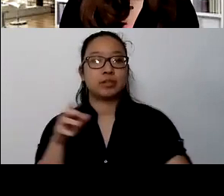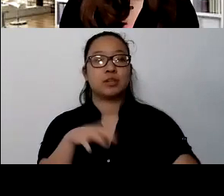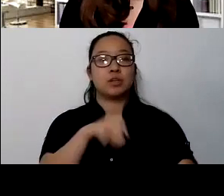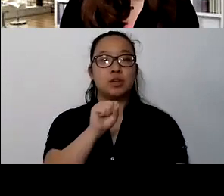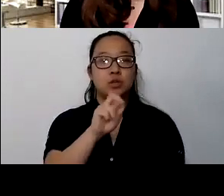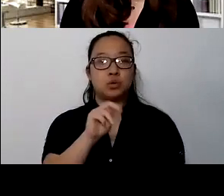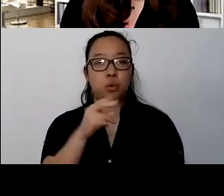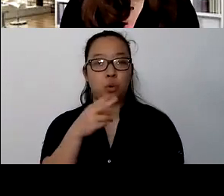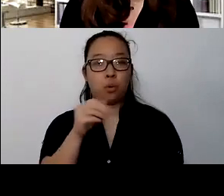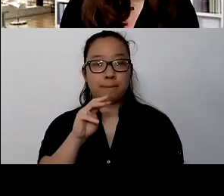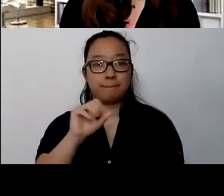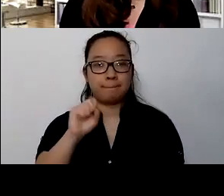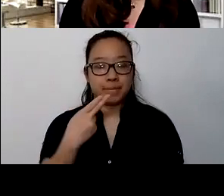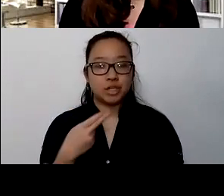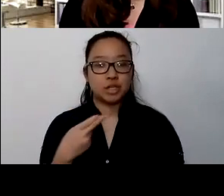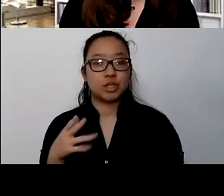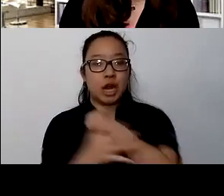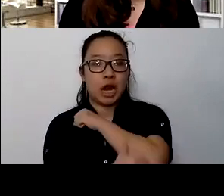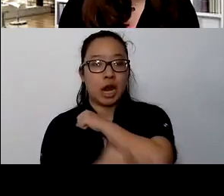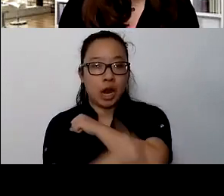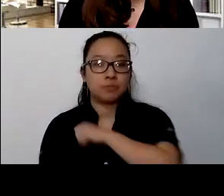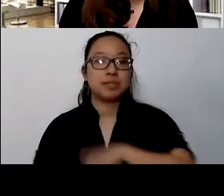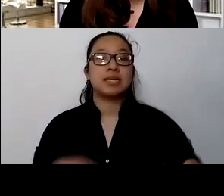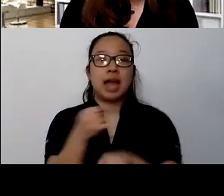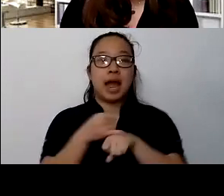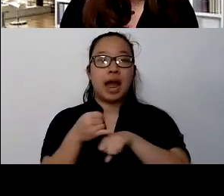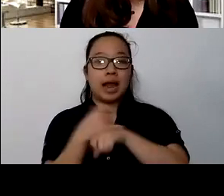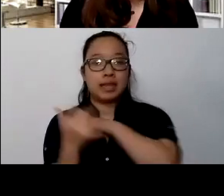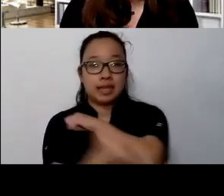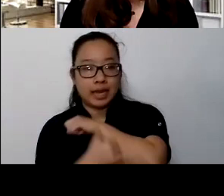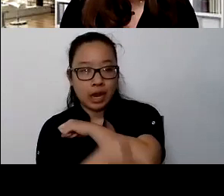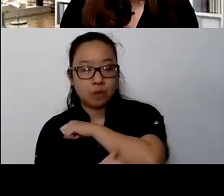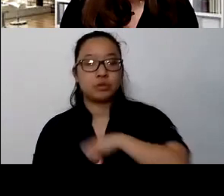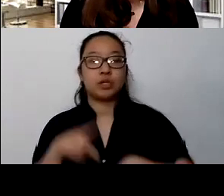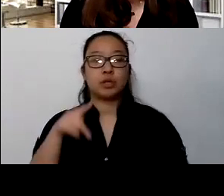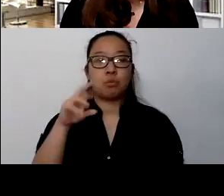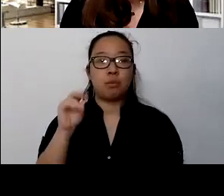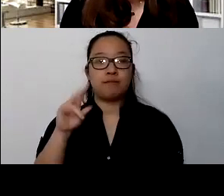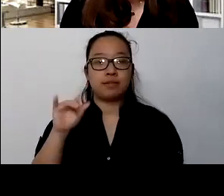Island County Human Services, Providence Medical Services, and the Sno-Isle Libraries Foundation.